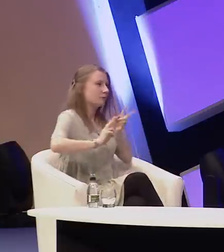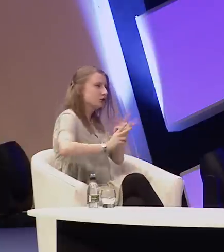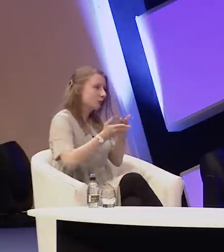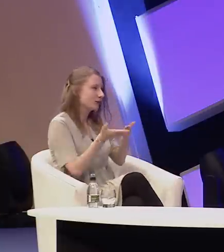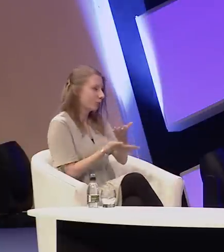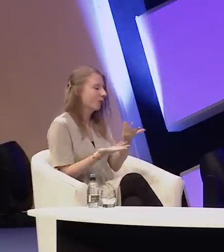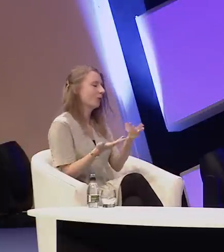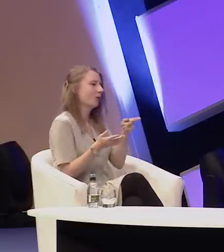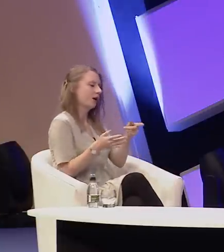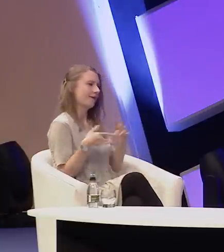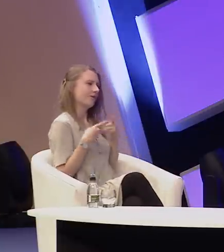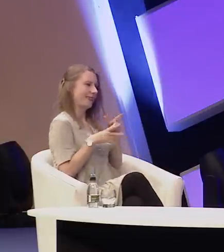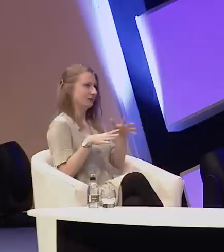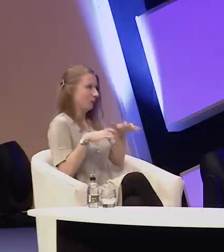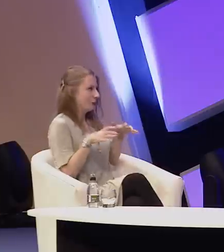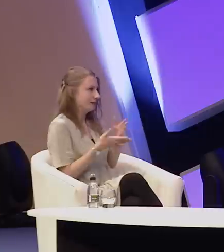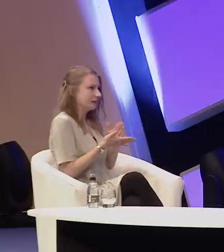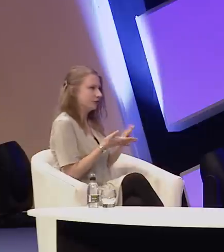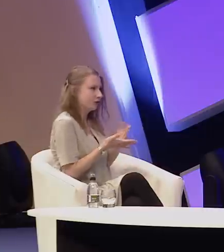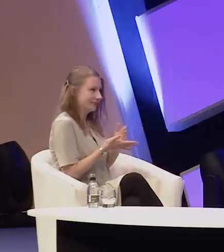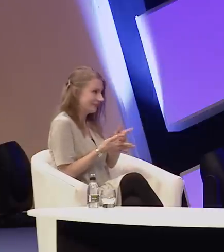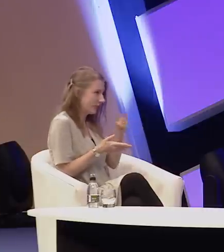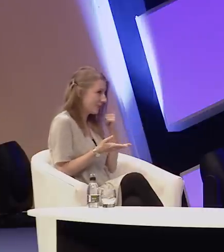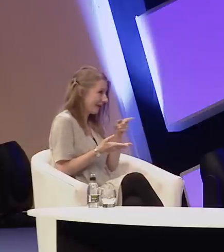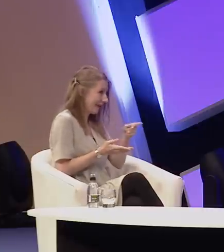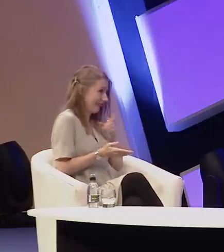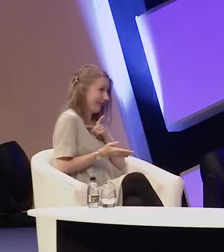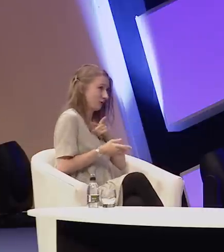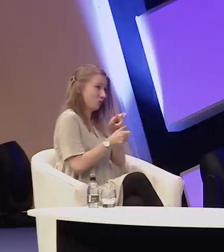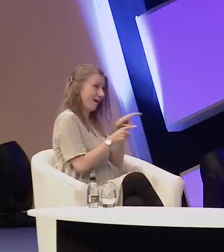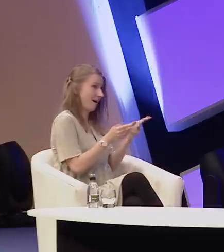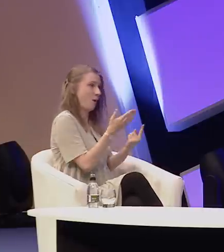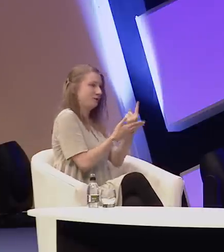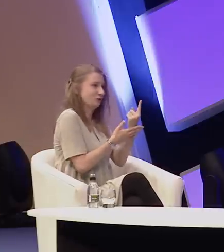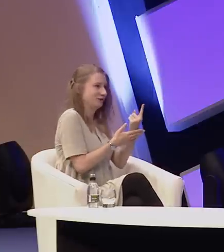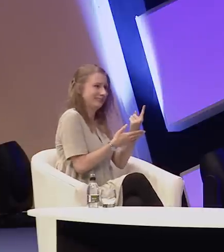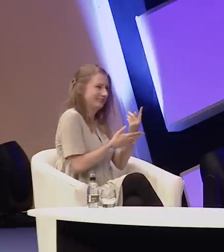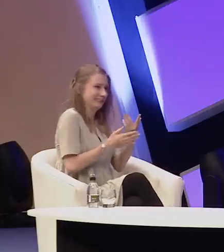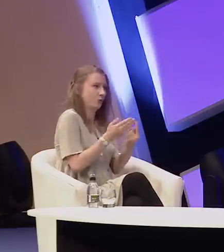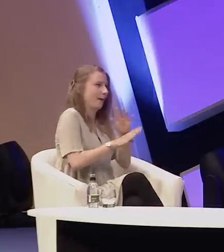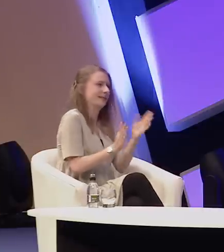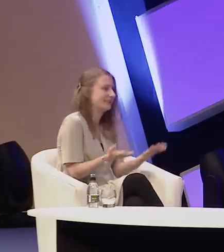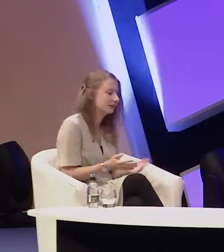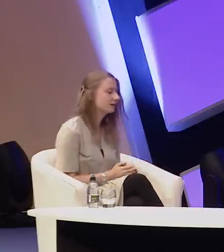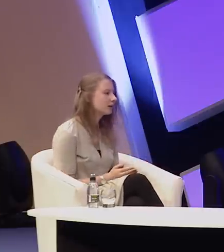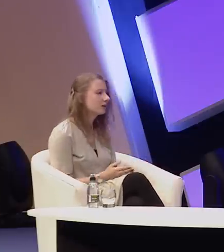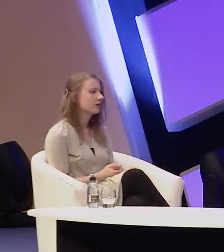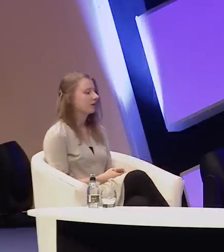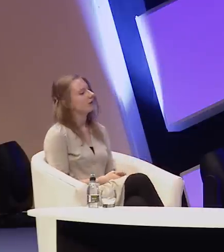is that awkwardness and that uncertainty part of the reason that these opportunities are not being created?